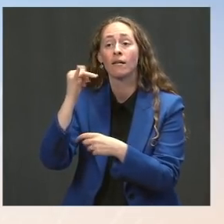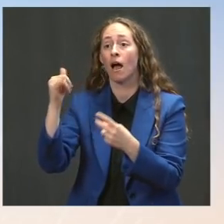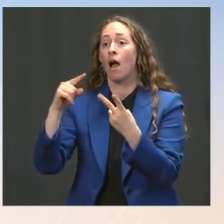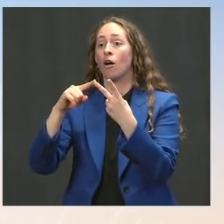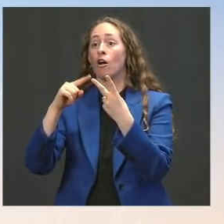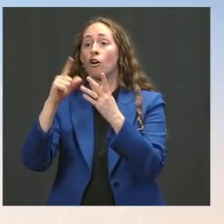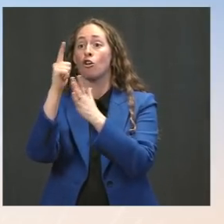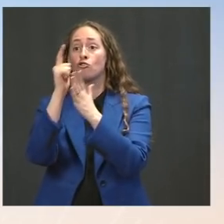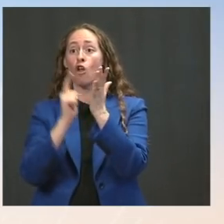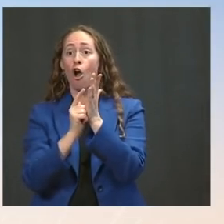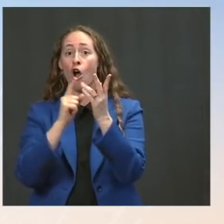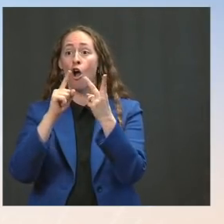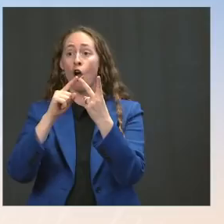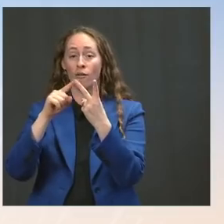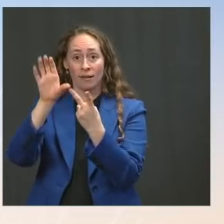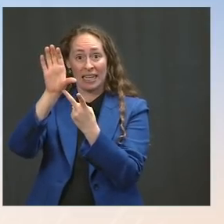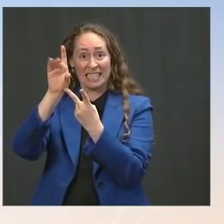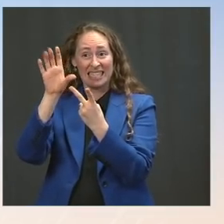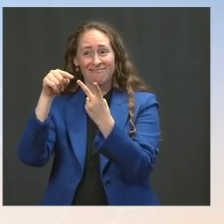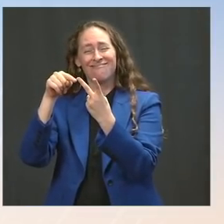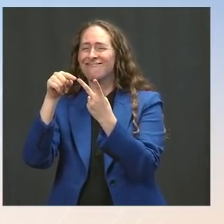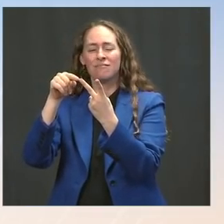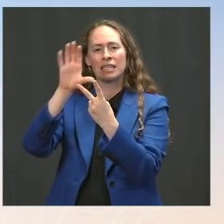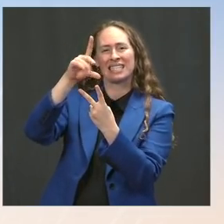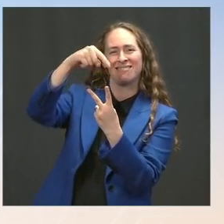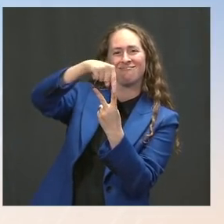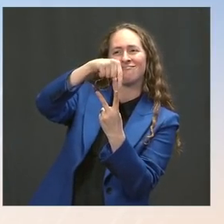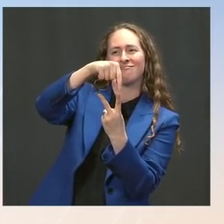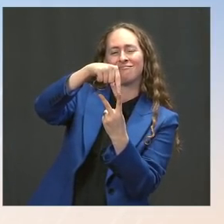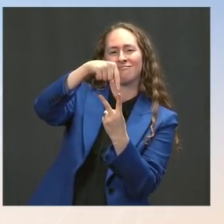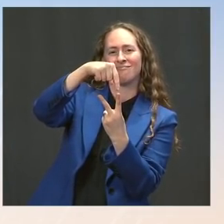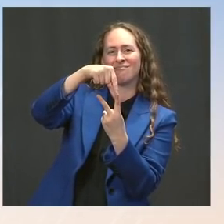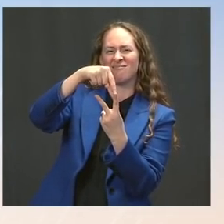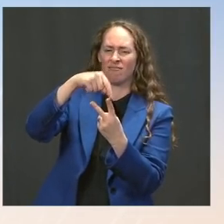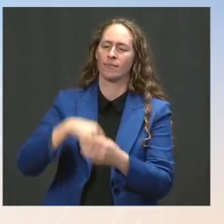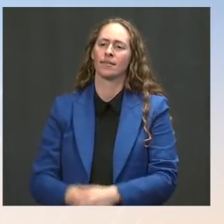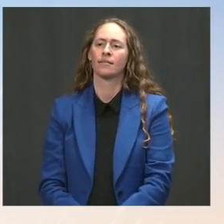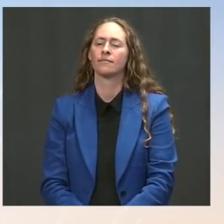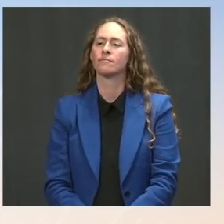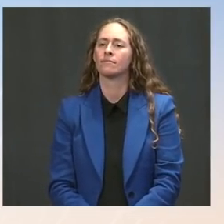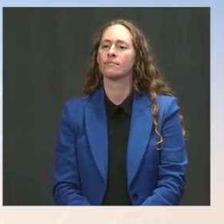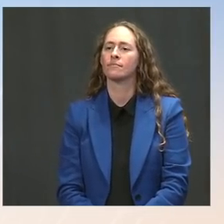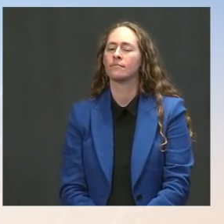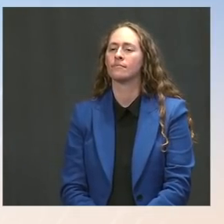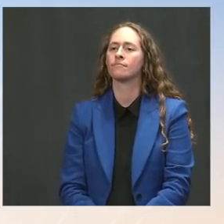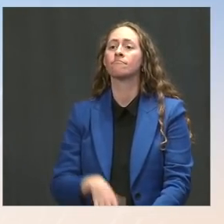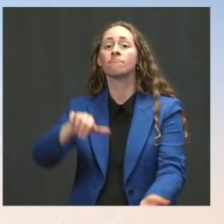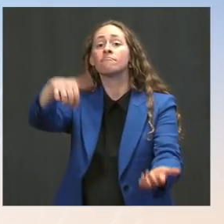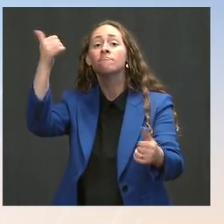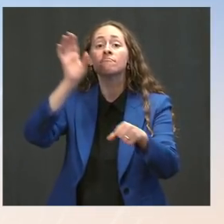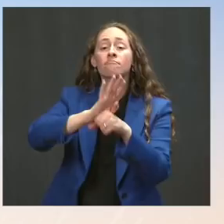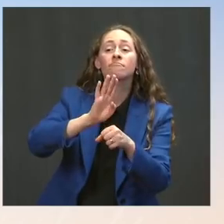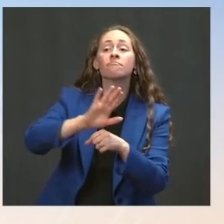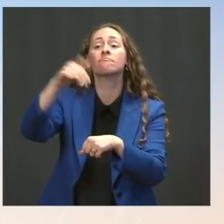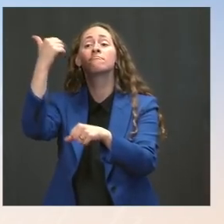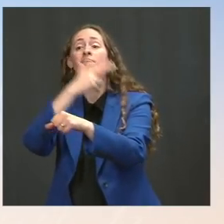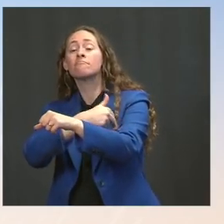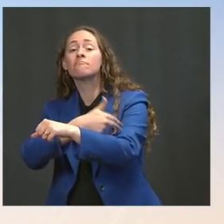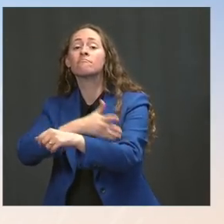they give public health guidance. Then there are decisions by institutions, by localities, by hospital systems, who may make decisions